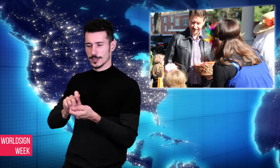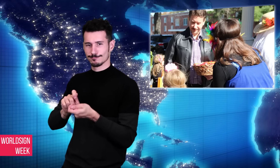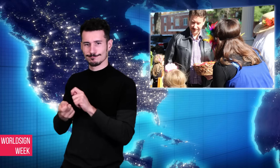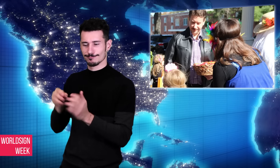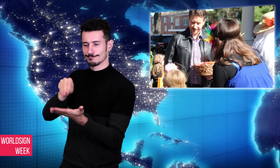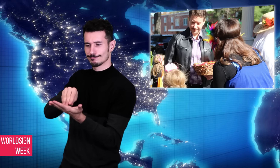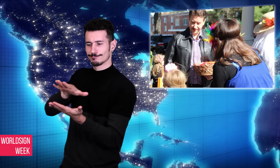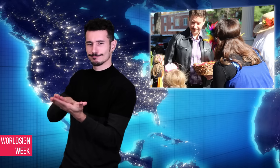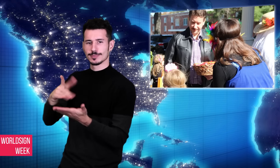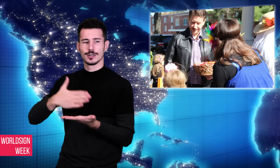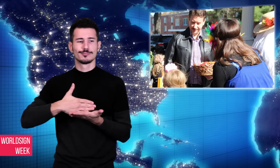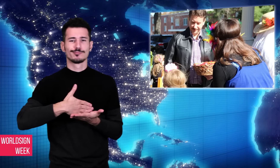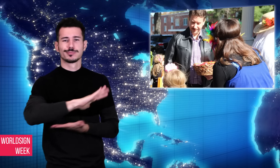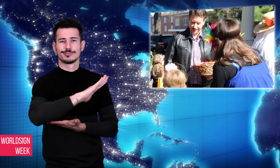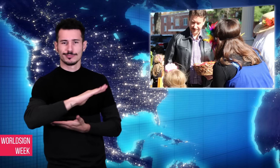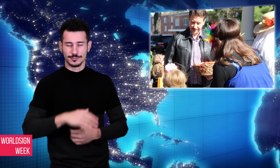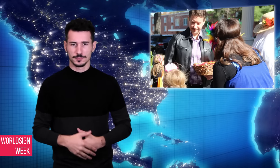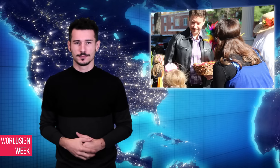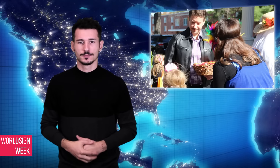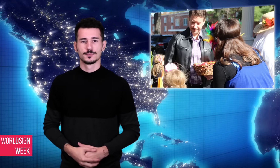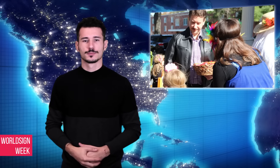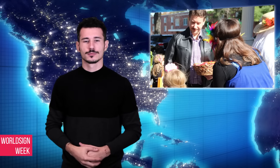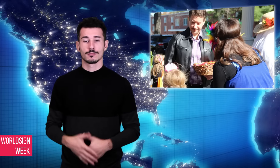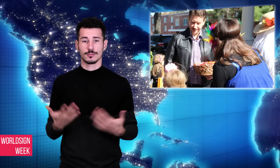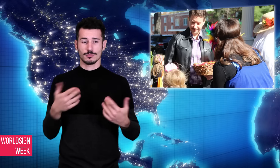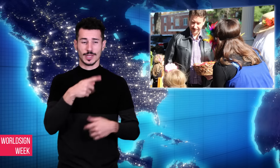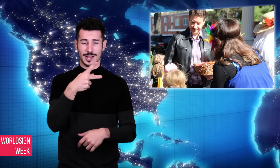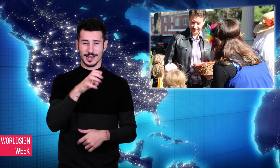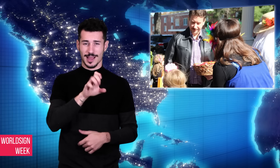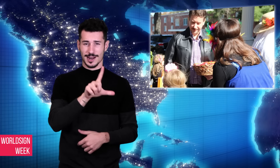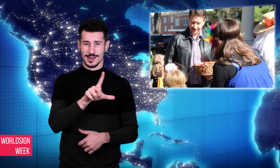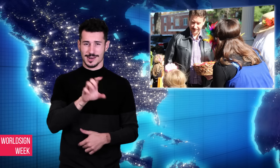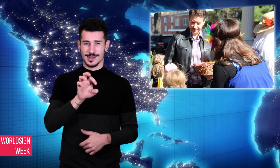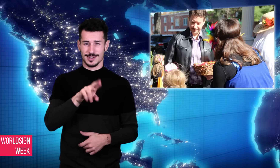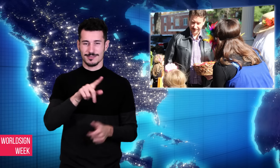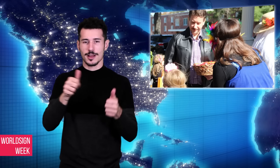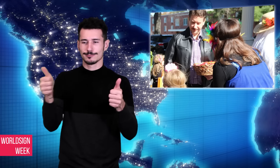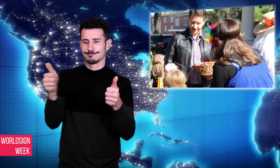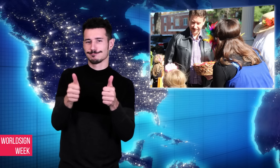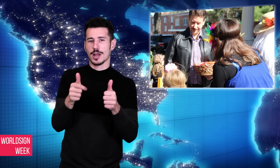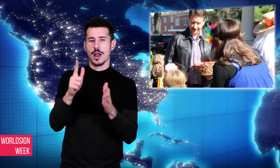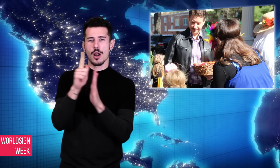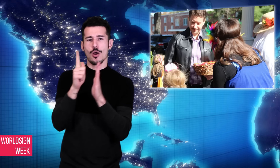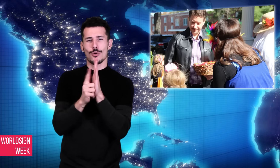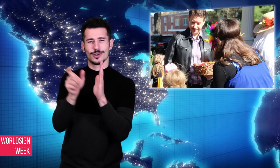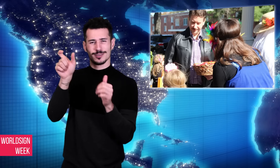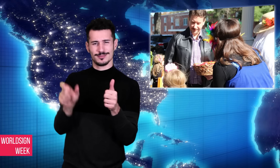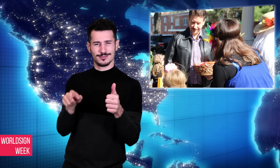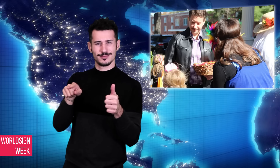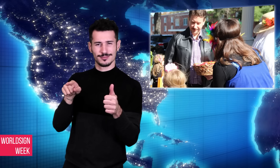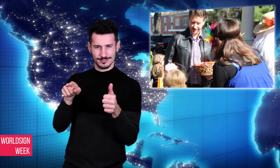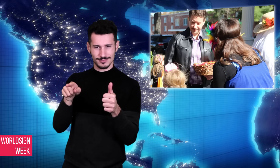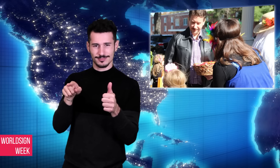of the Deaf and had left for better employment opportunities. That school,